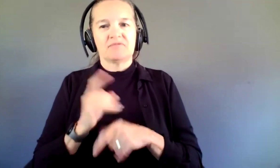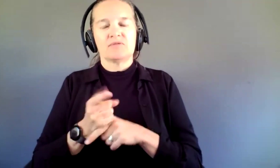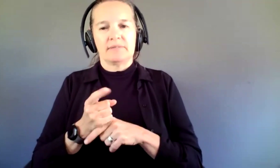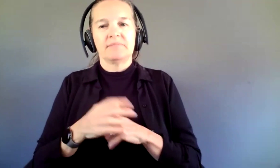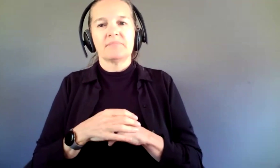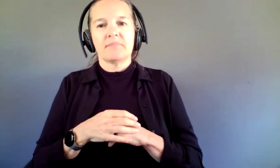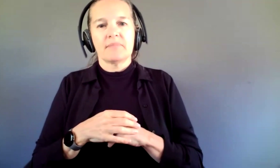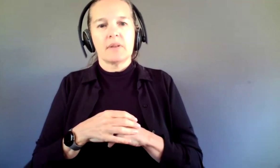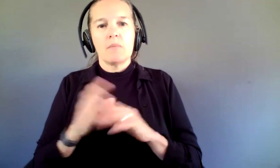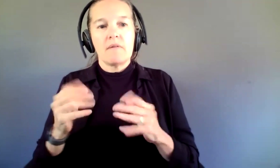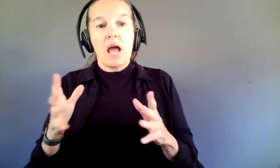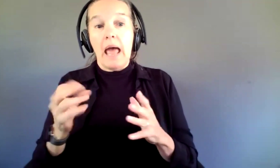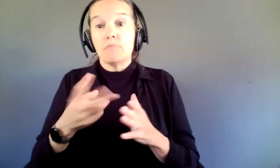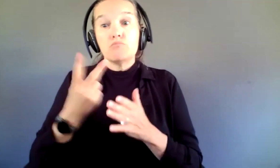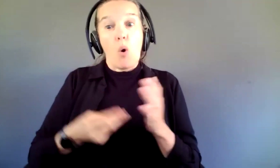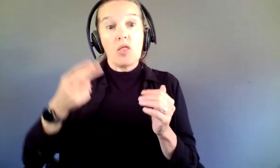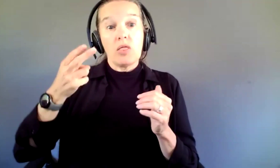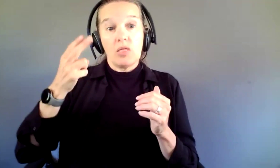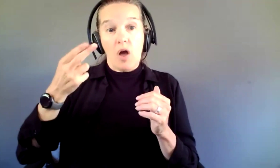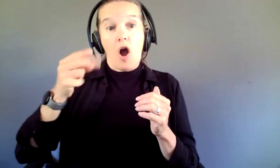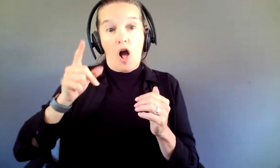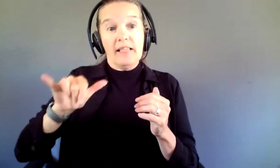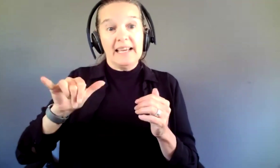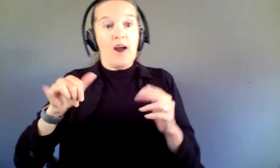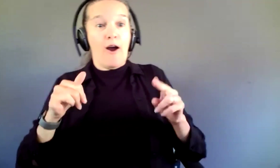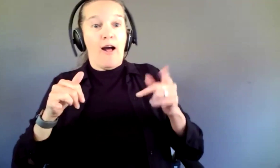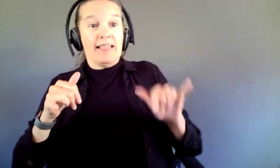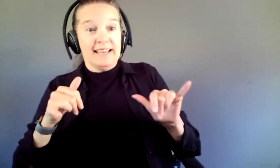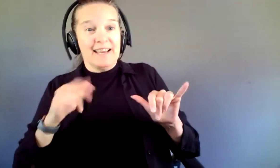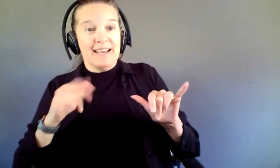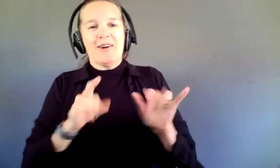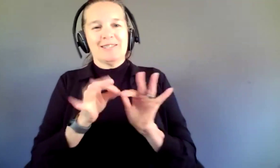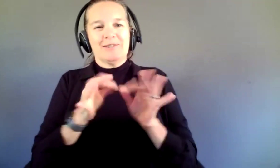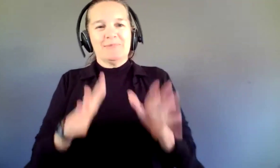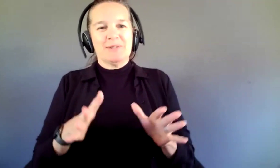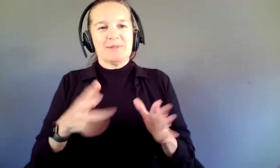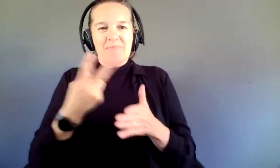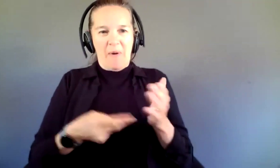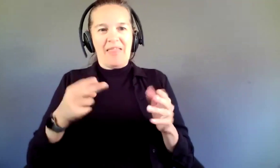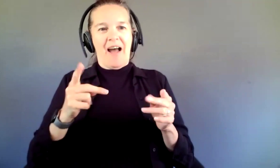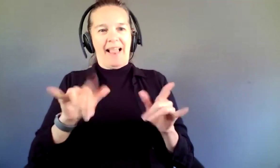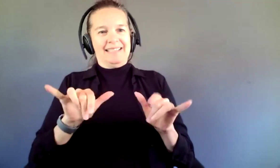Both Hollys are interpreters. QUITA: Yes. Holly and Holly as interpreters.